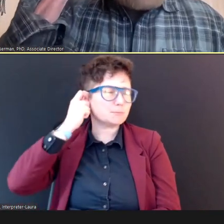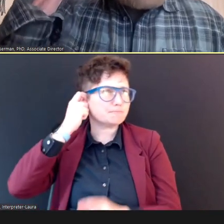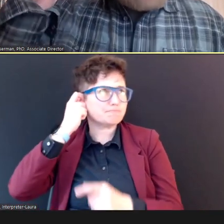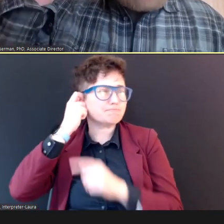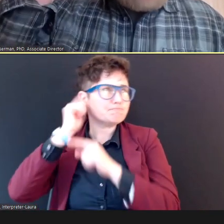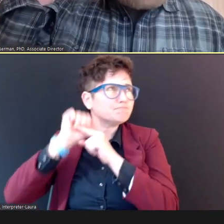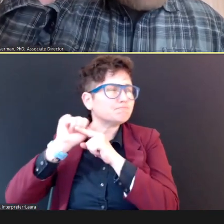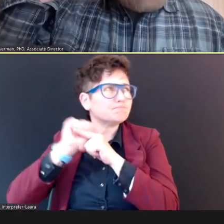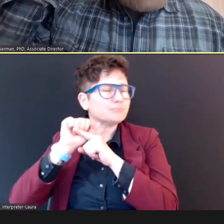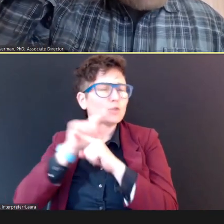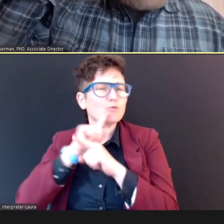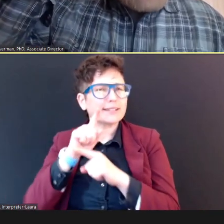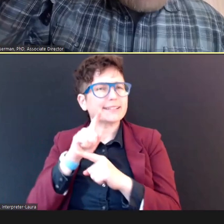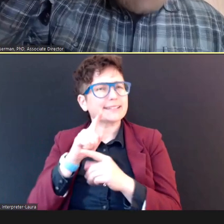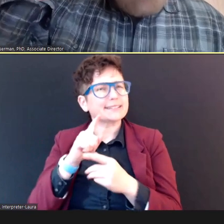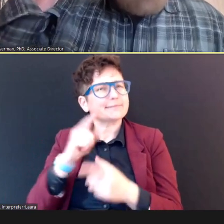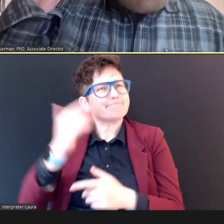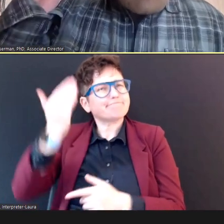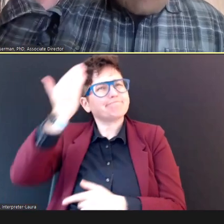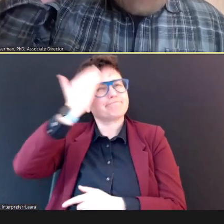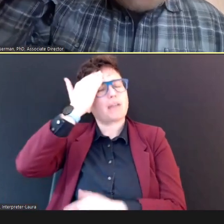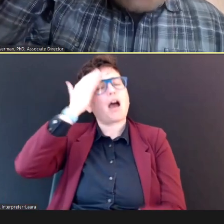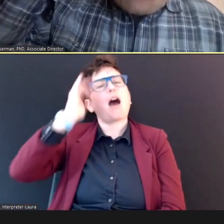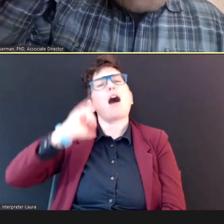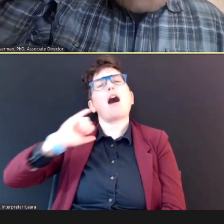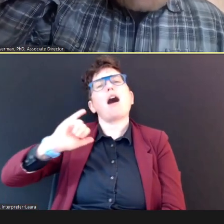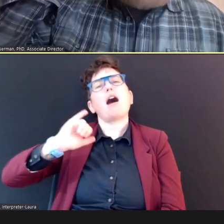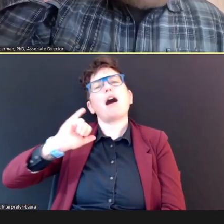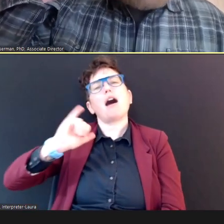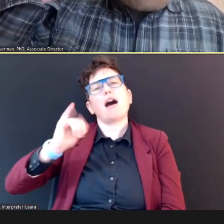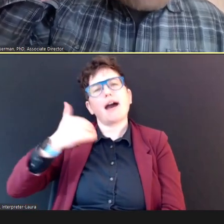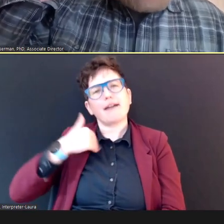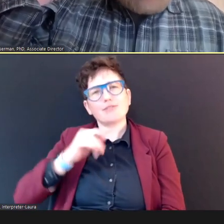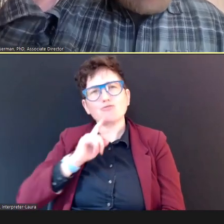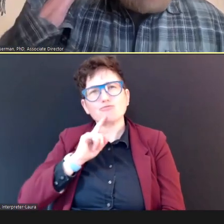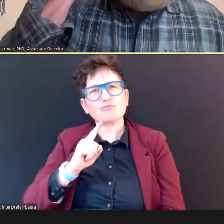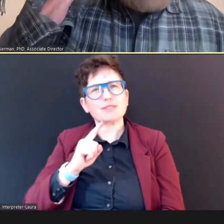oh, I have that really pretty tight in my ear.